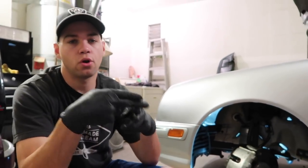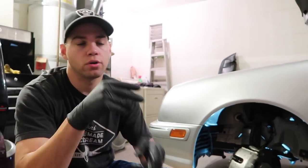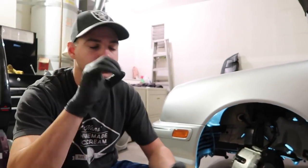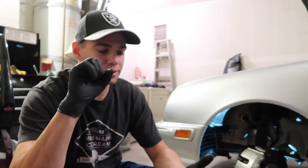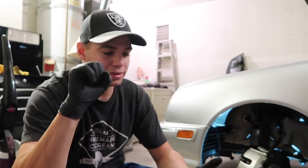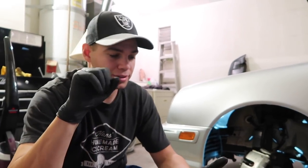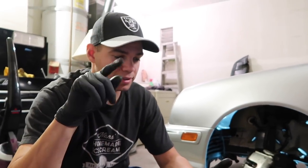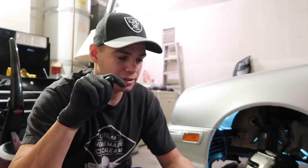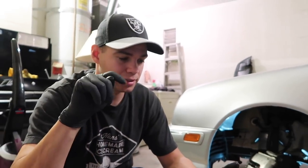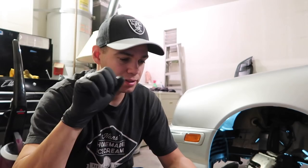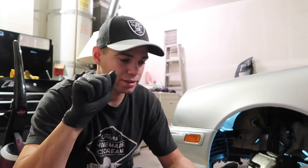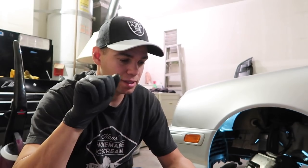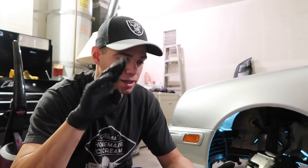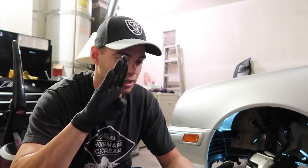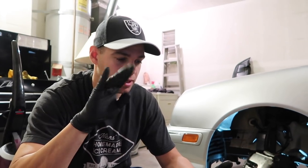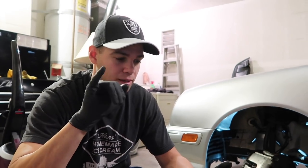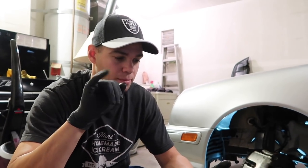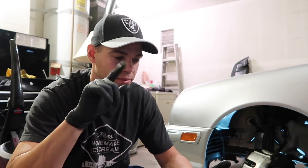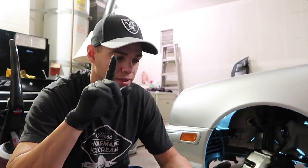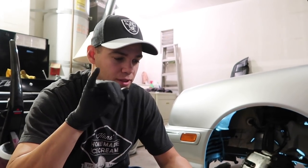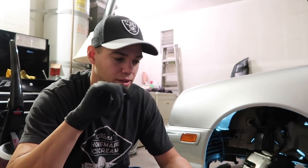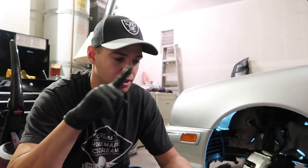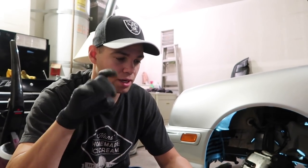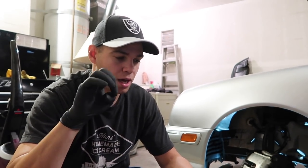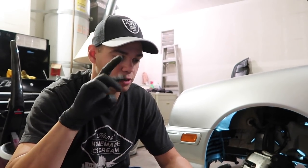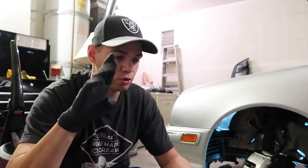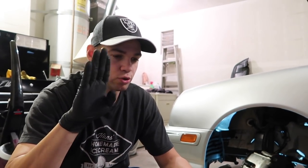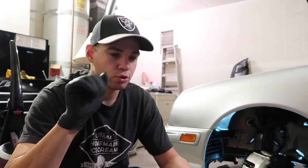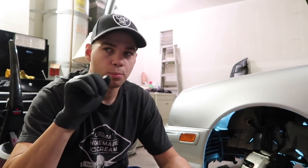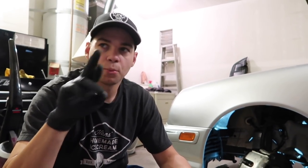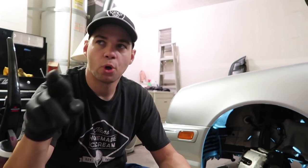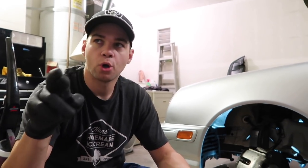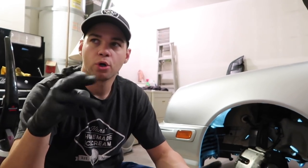R: it's called a stabilizer bar